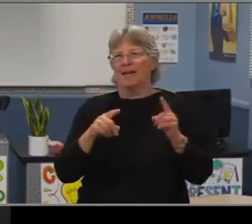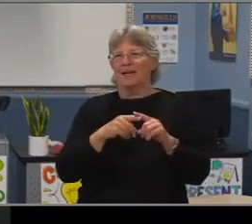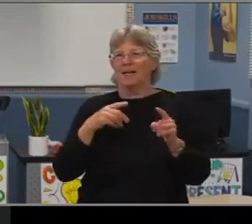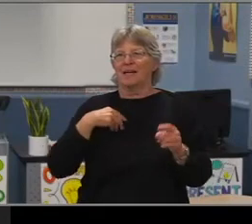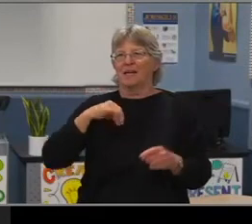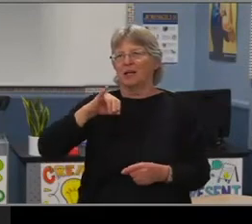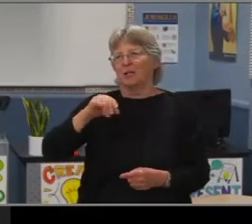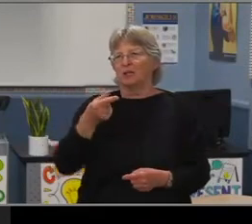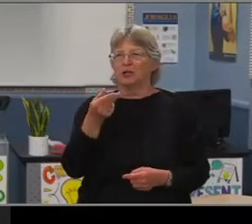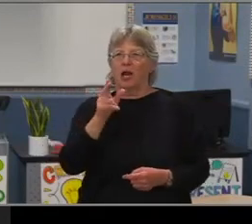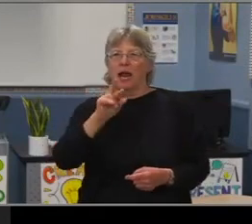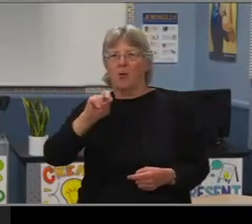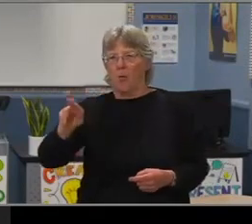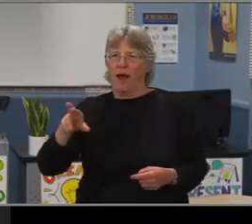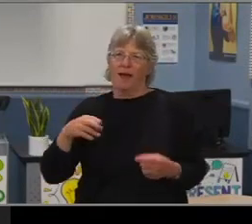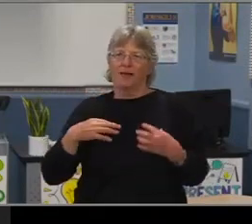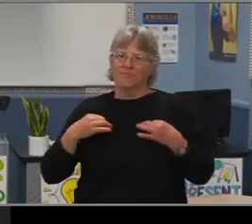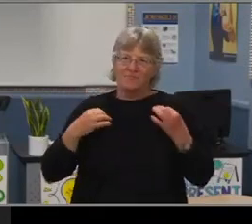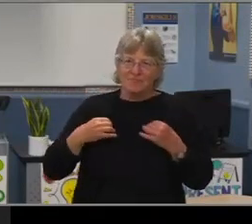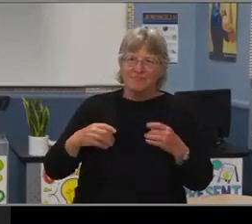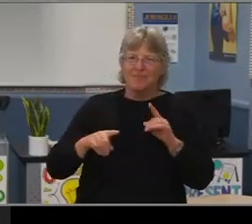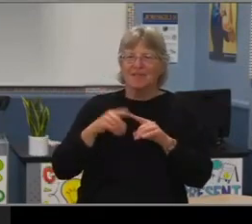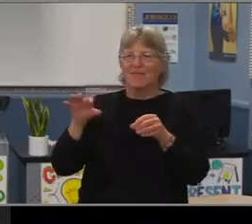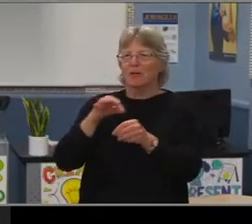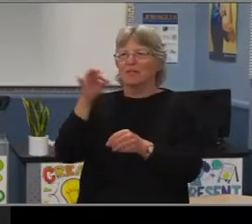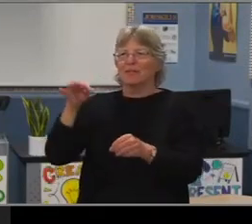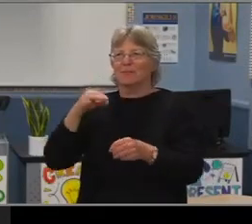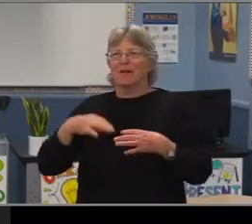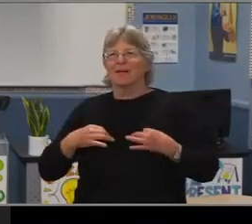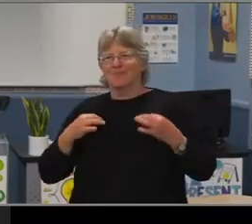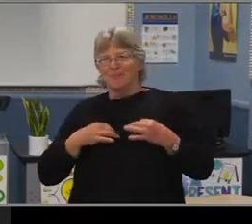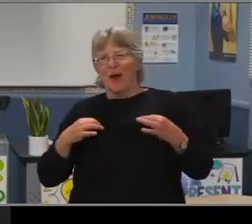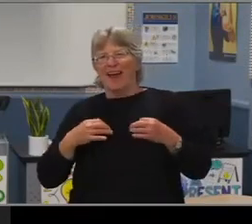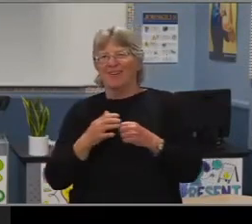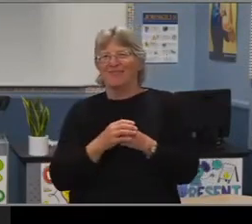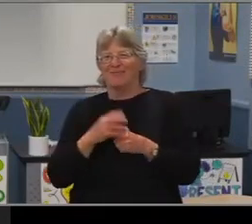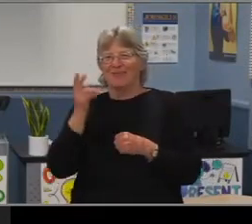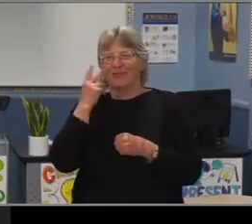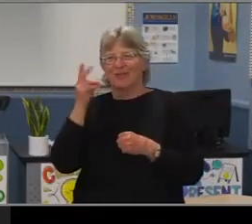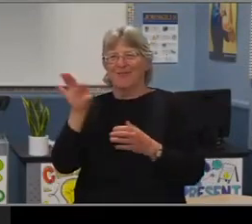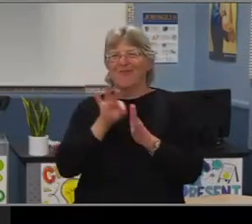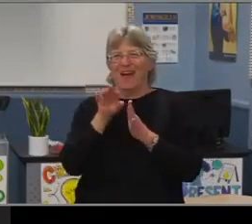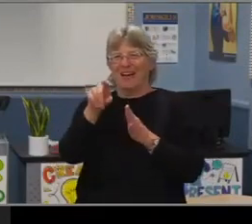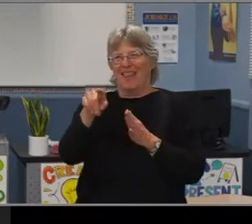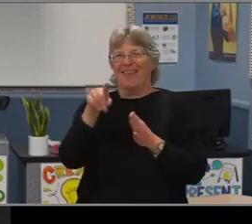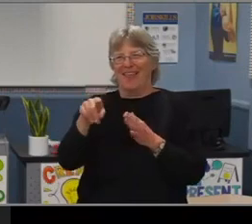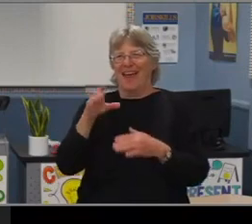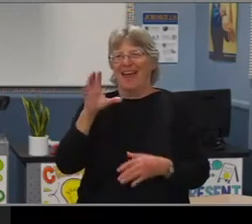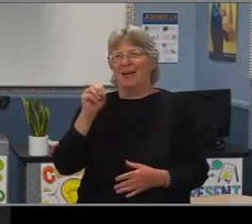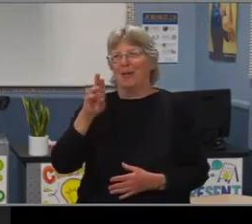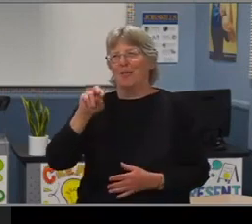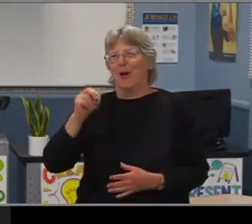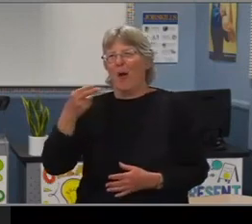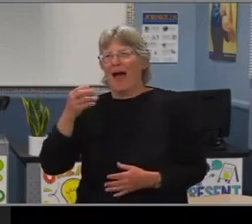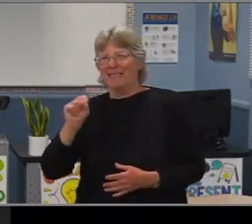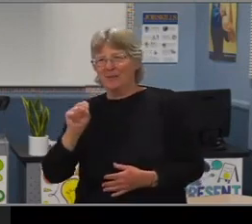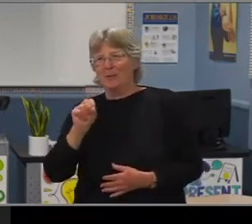and et cetera for our spirit wear. So you'll find it on the Cabrillo High School page. [Dr. Williams] Thank you for that, thank you very much.